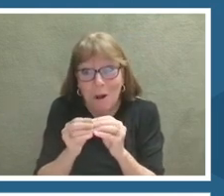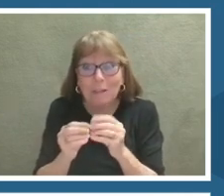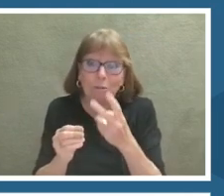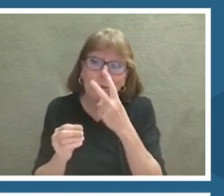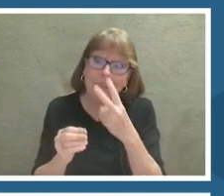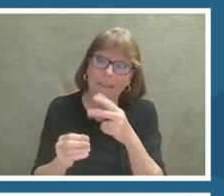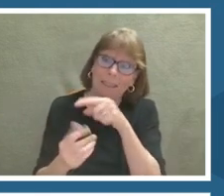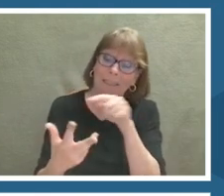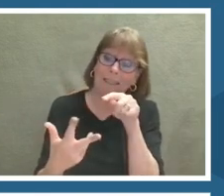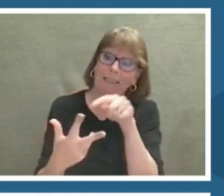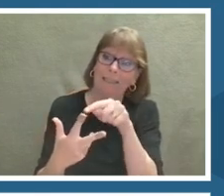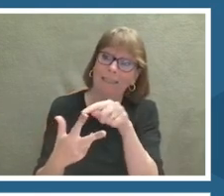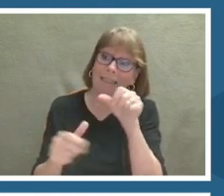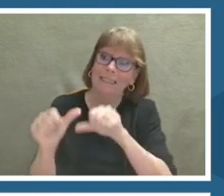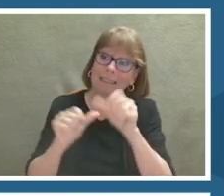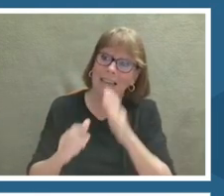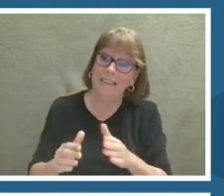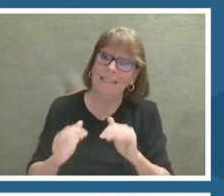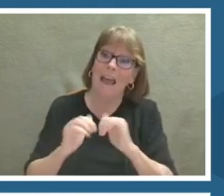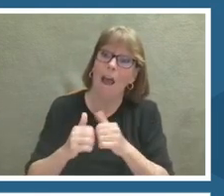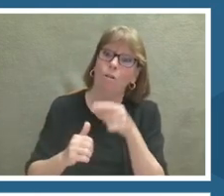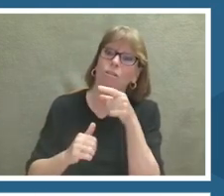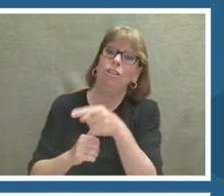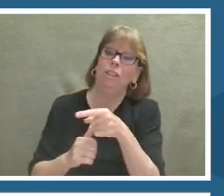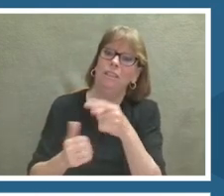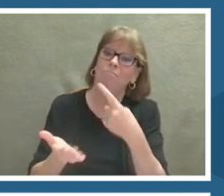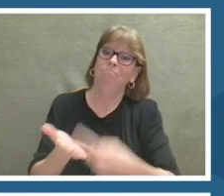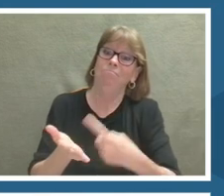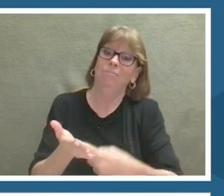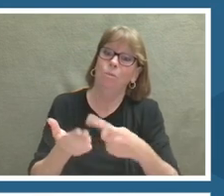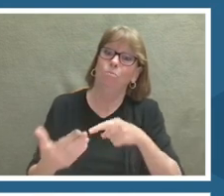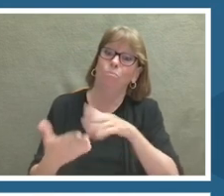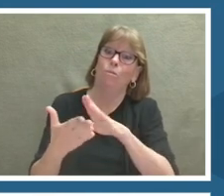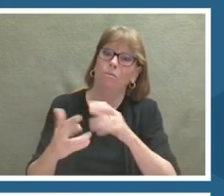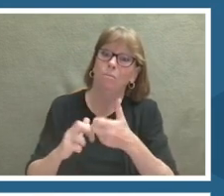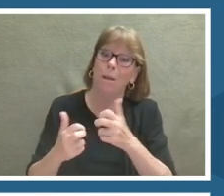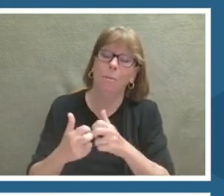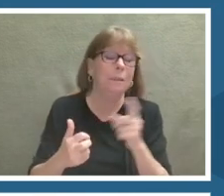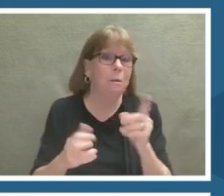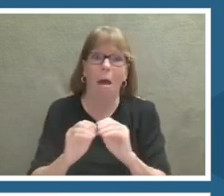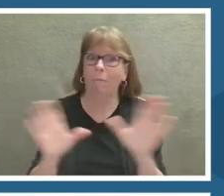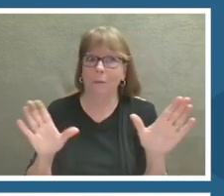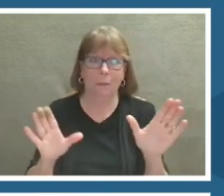to solve the problem, because it is such a huge problem and it needs a lot of people